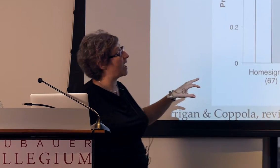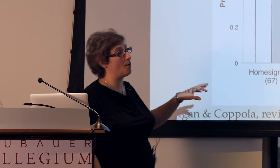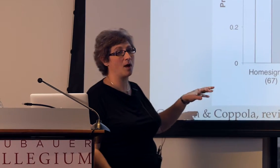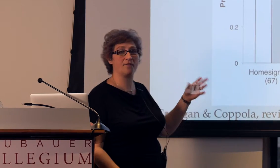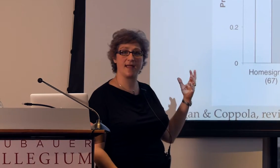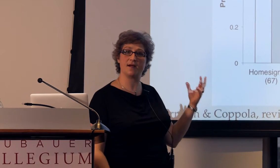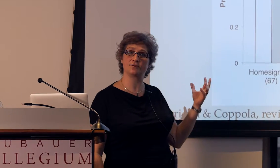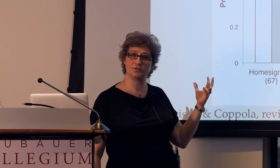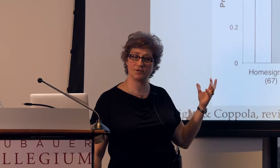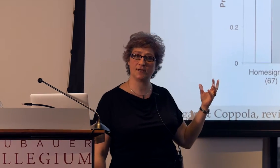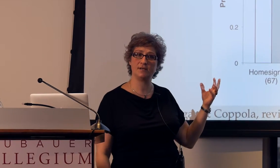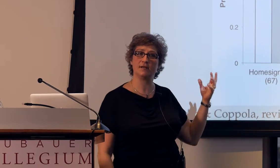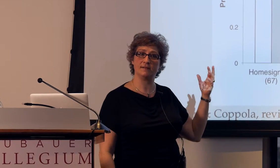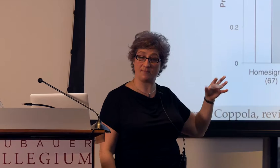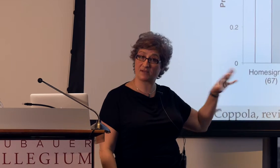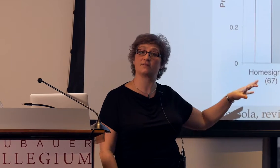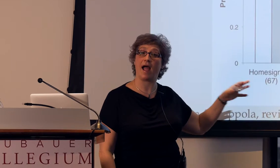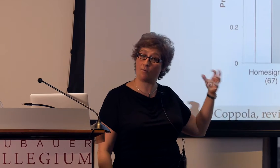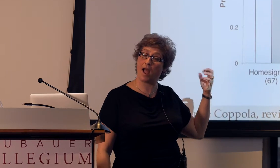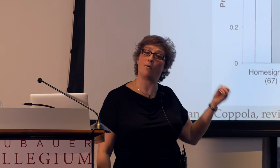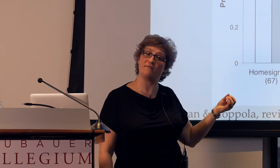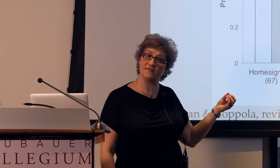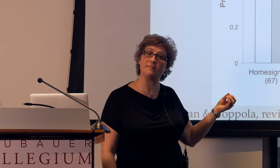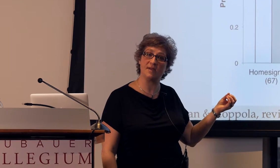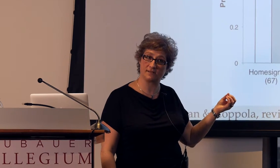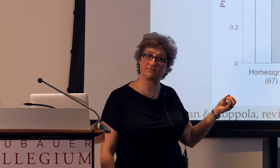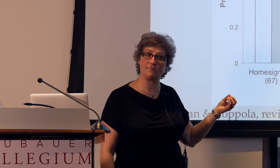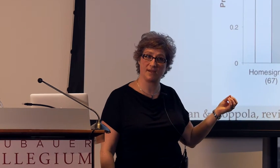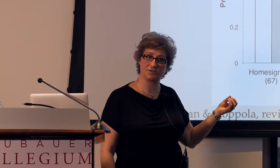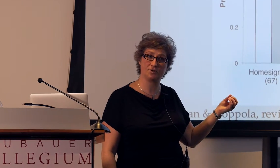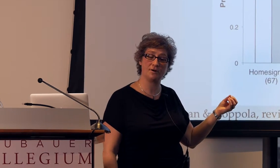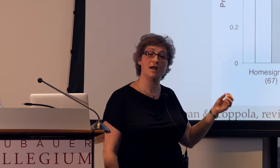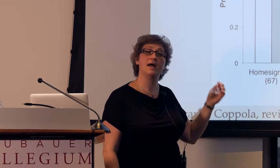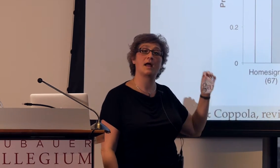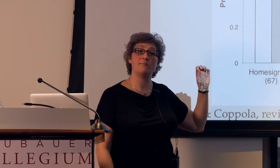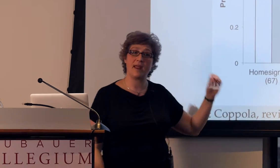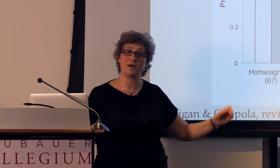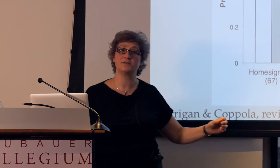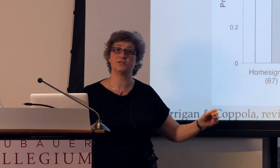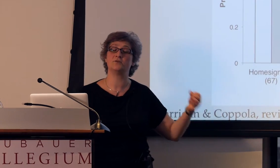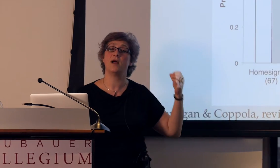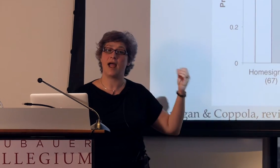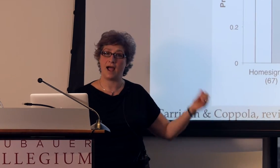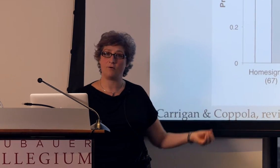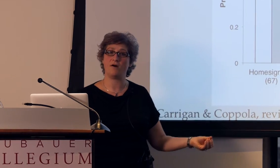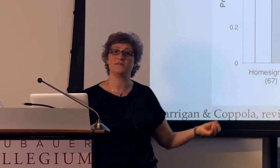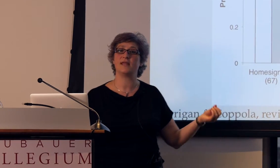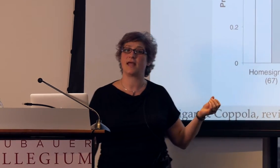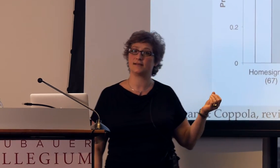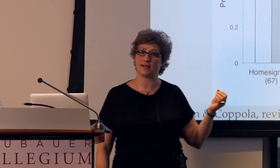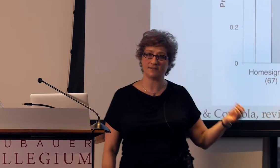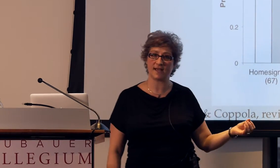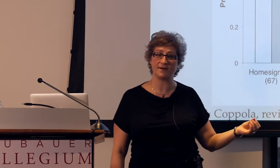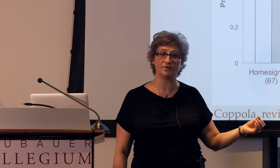in how well they understood, how often they picked the right picture, compared to how often the ASL signers,